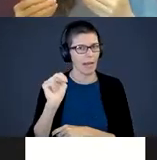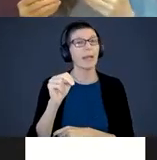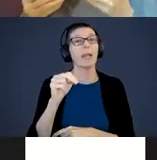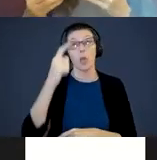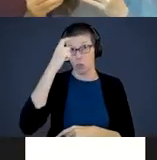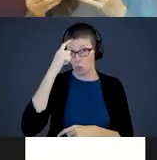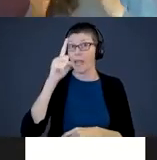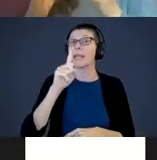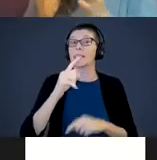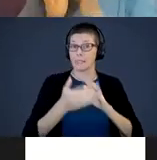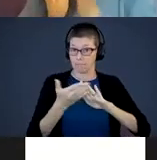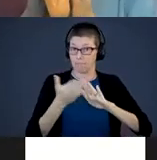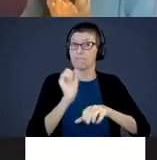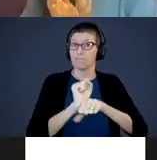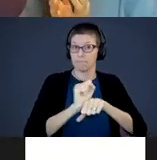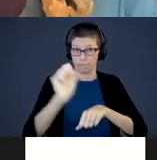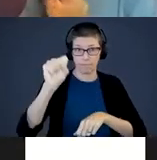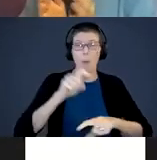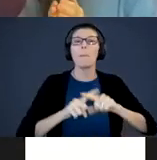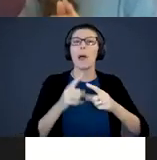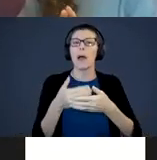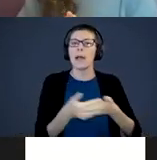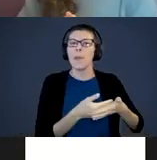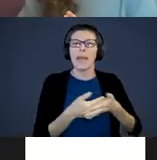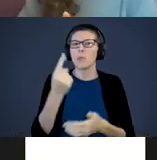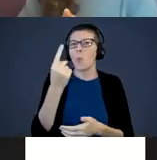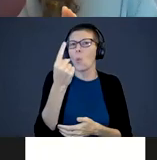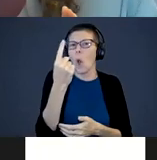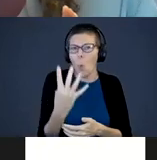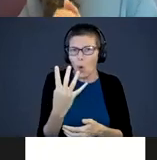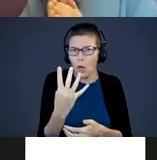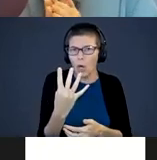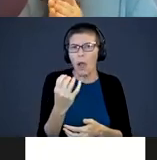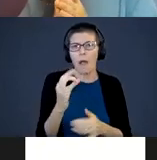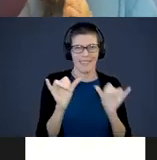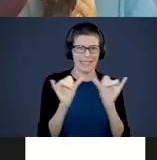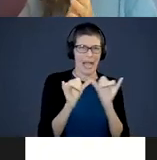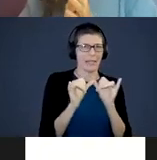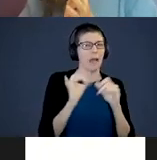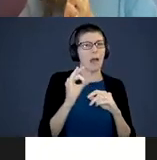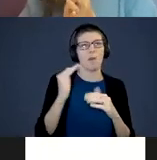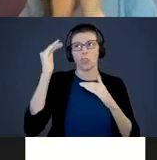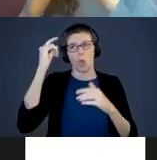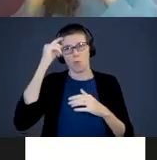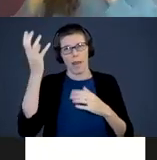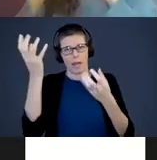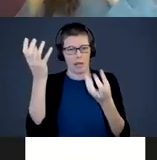but the infant brain is only one fourth the size of an adult brain at birth. The brain is there,